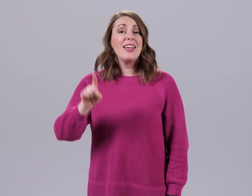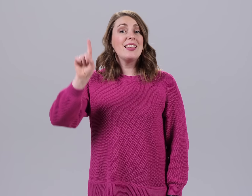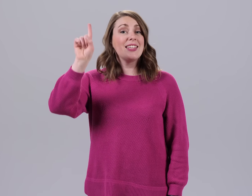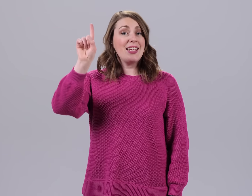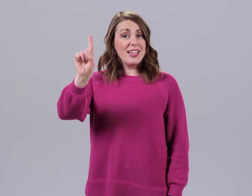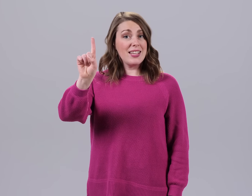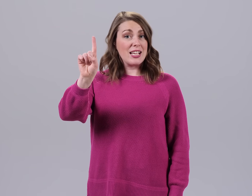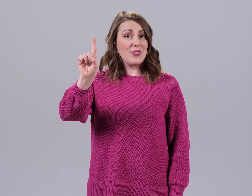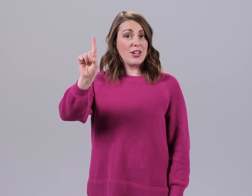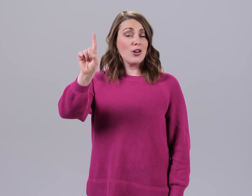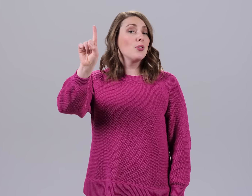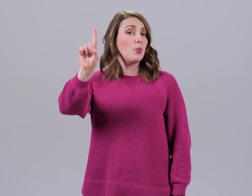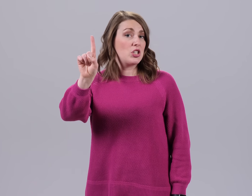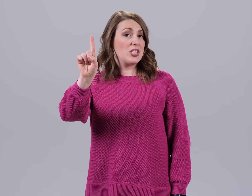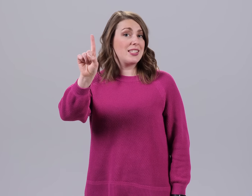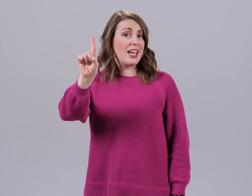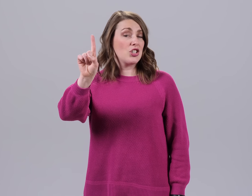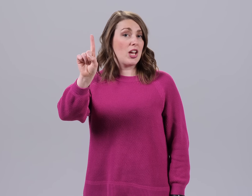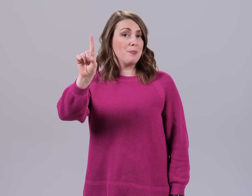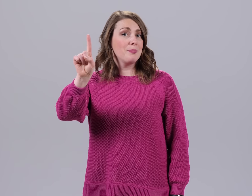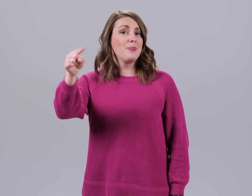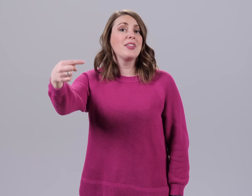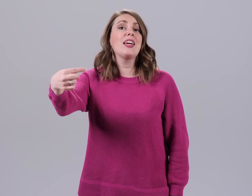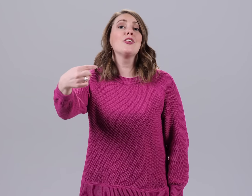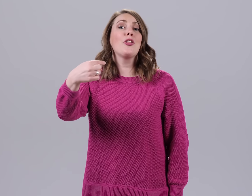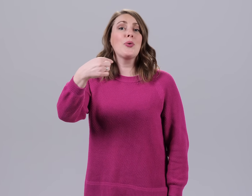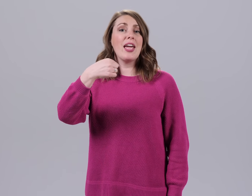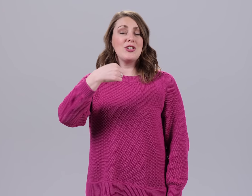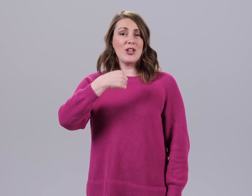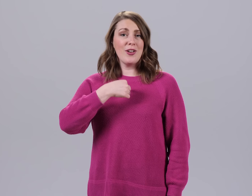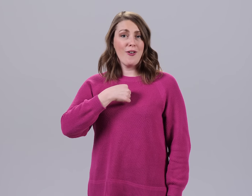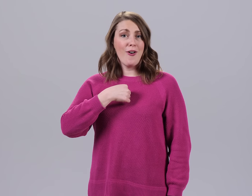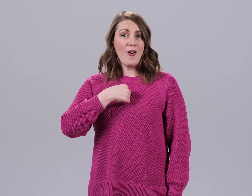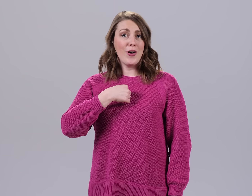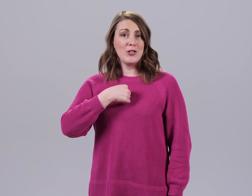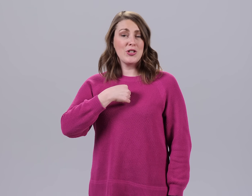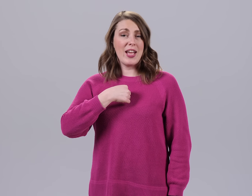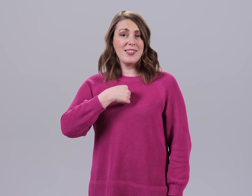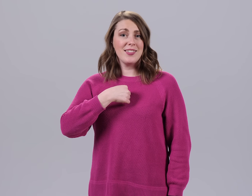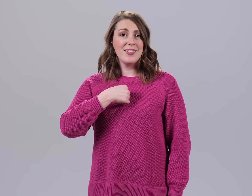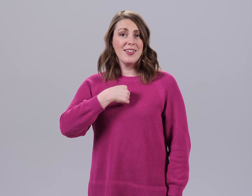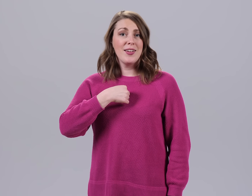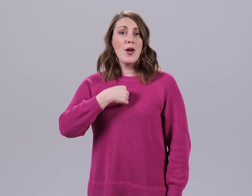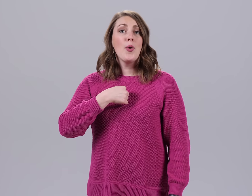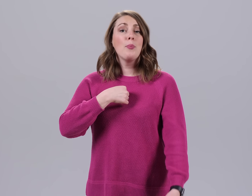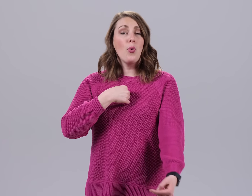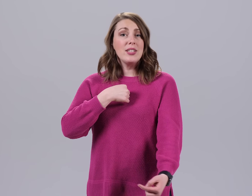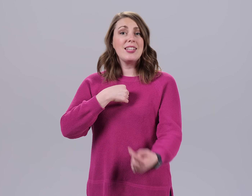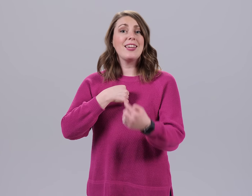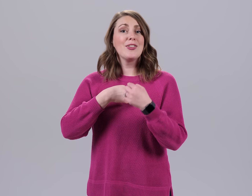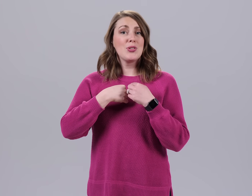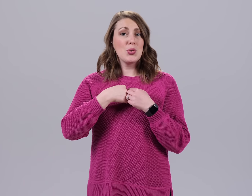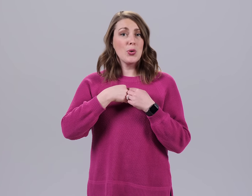It's an index finger, which is its hand shape, in the location on your chest pointing towards